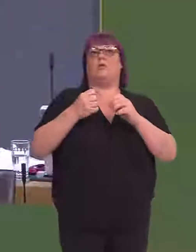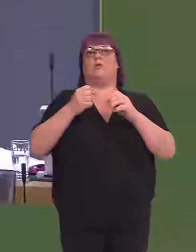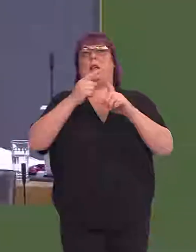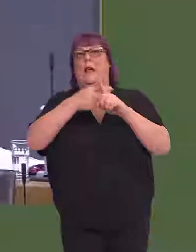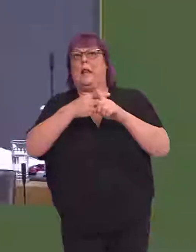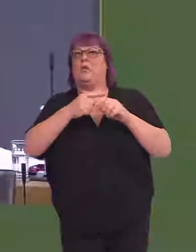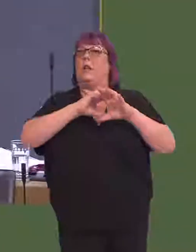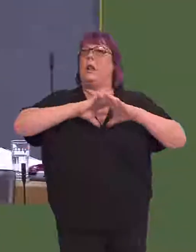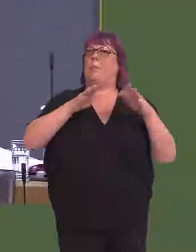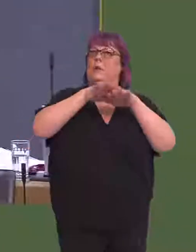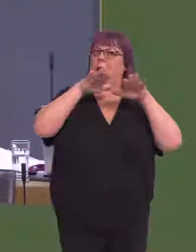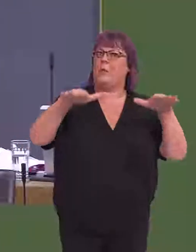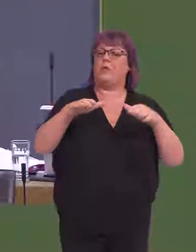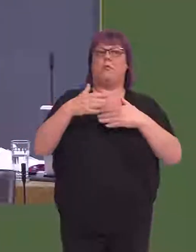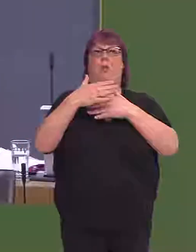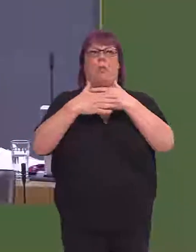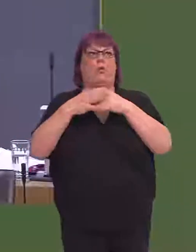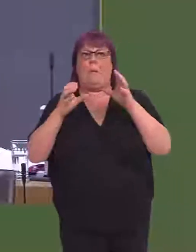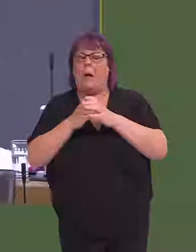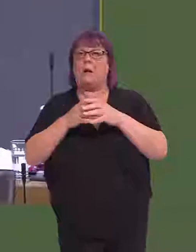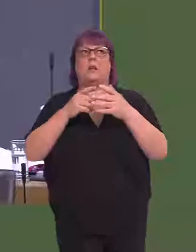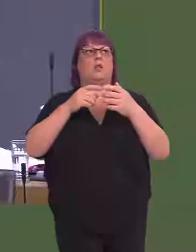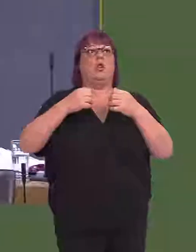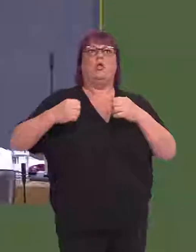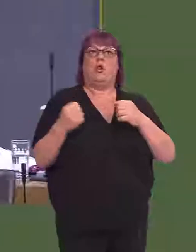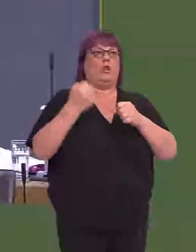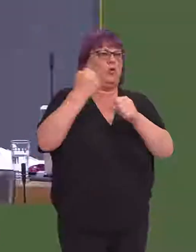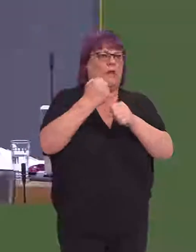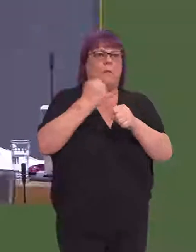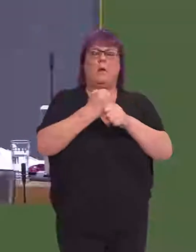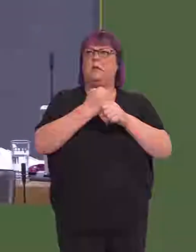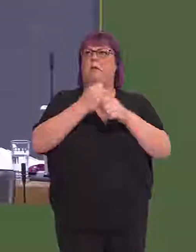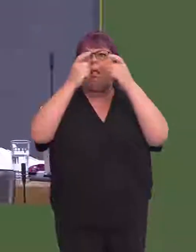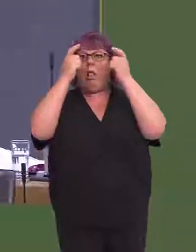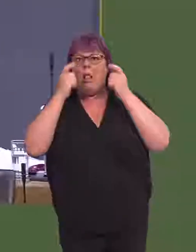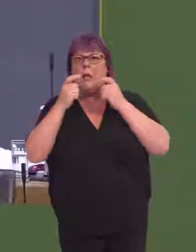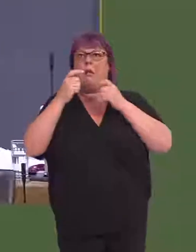Liberal Democrat parties, the Green Party, the Scottish Government, legal and constitutional